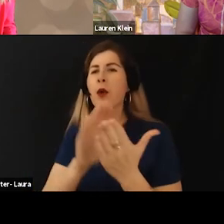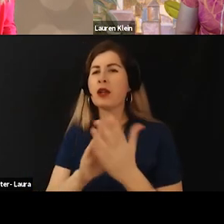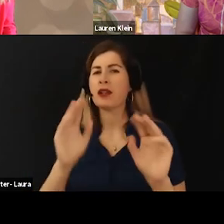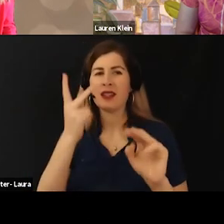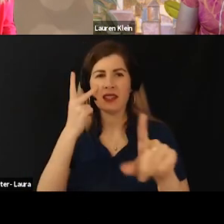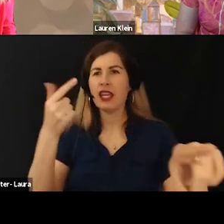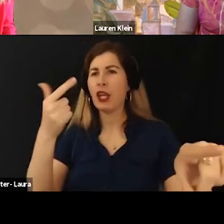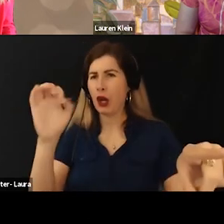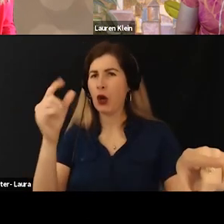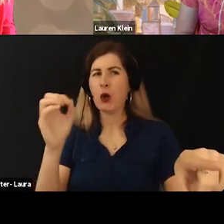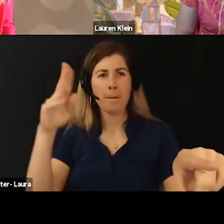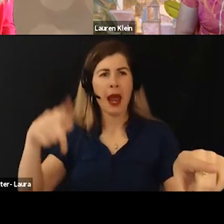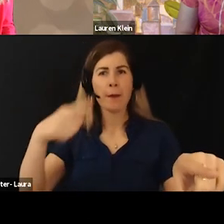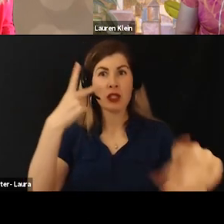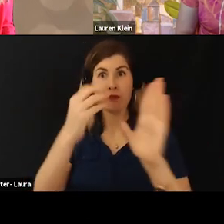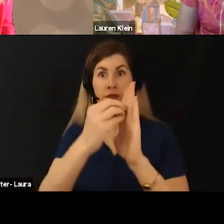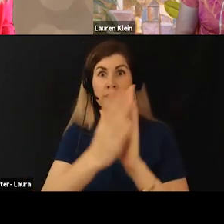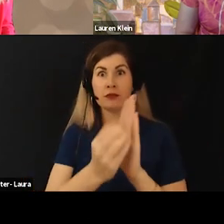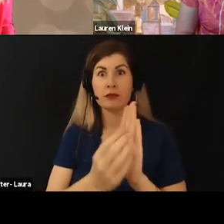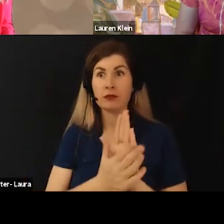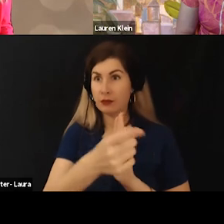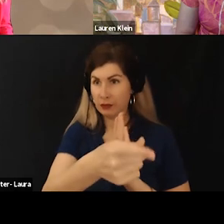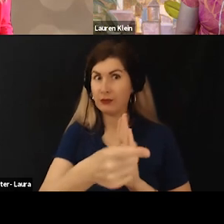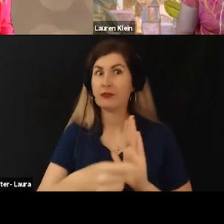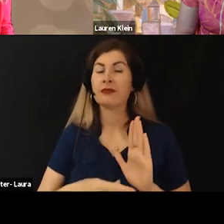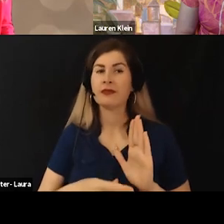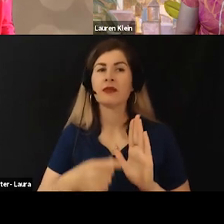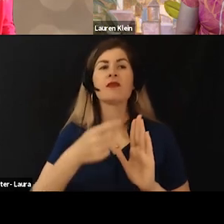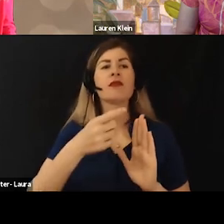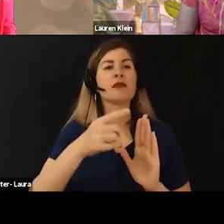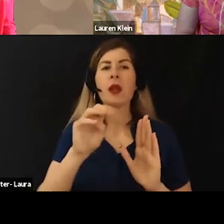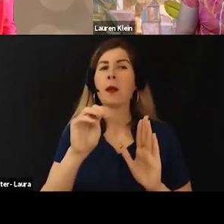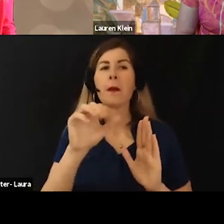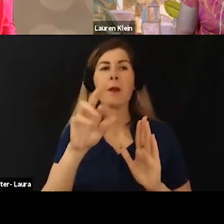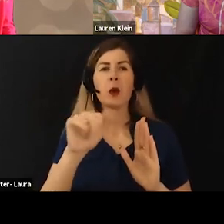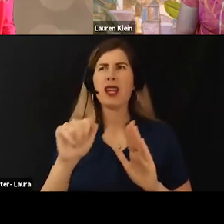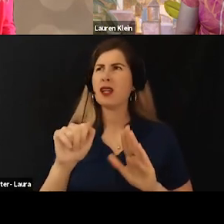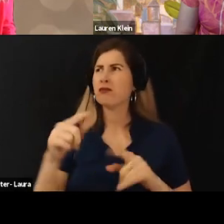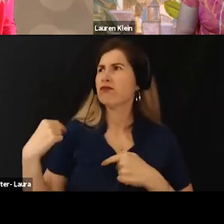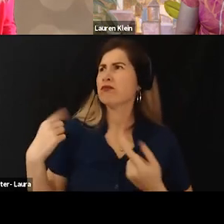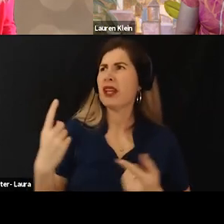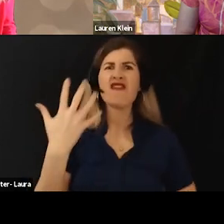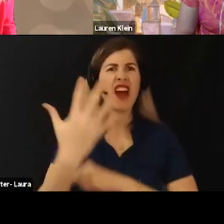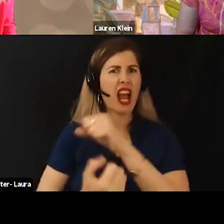She actually in this time so she's been doing this for over five years at this point.